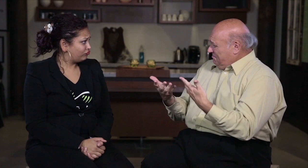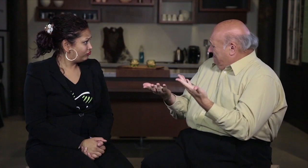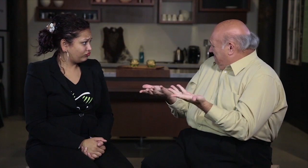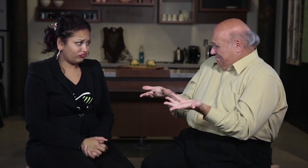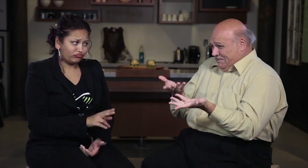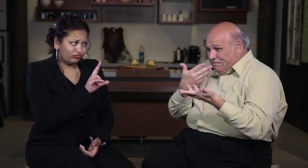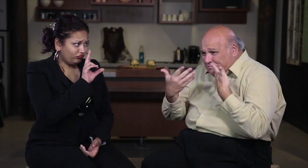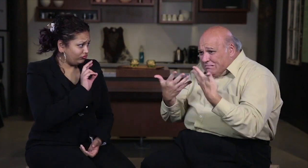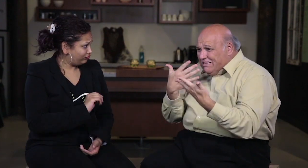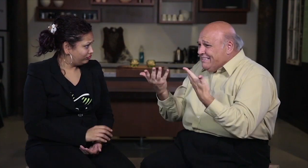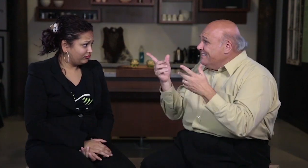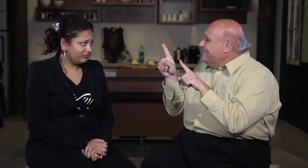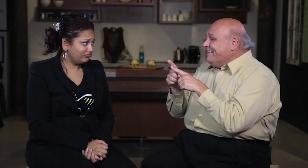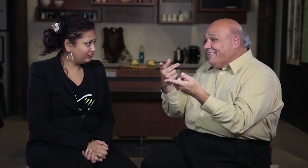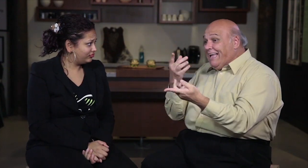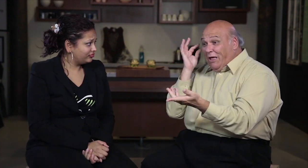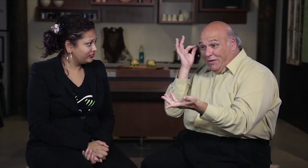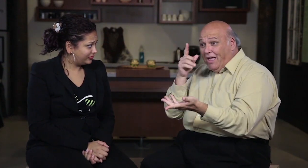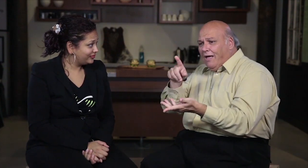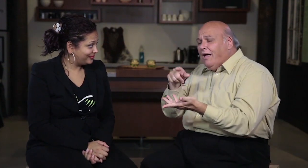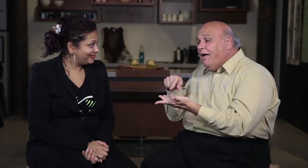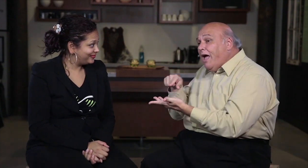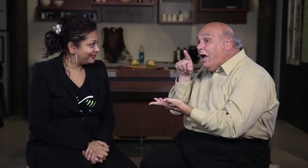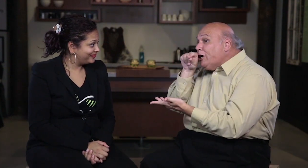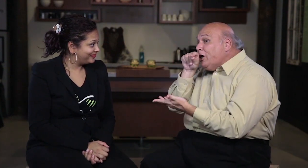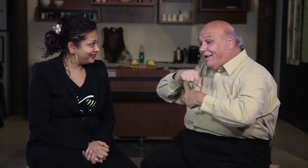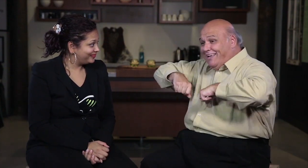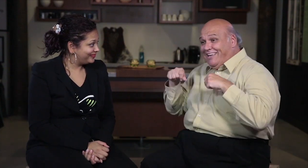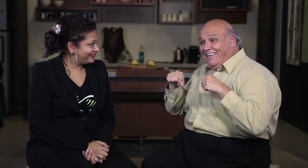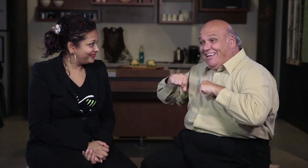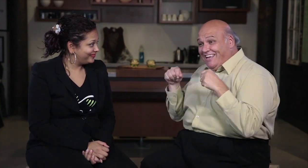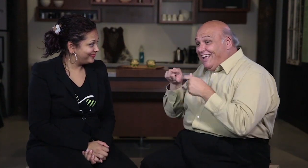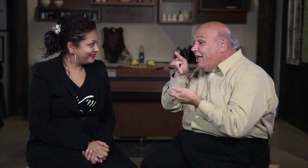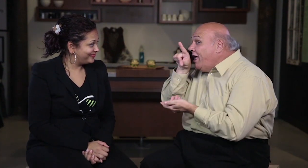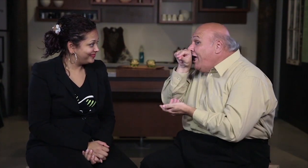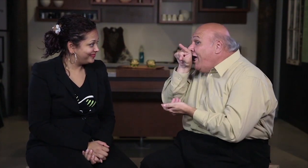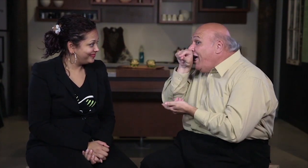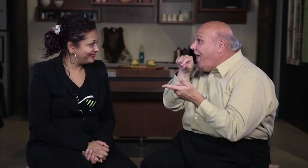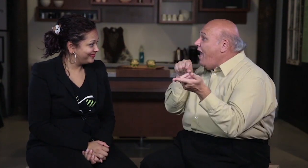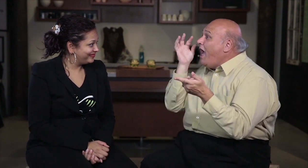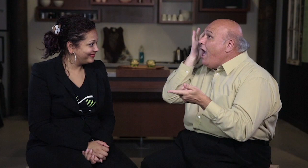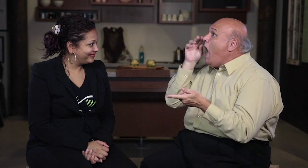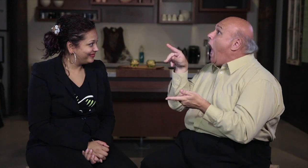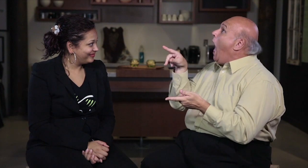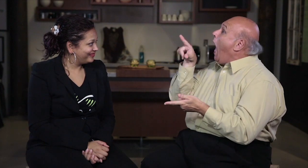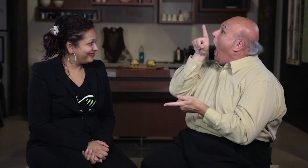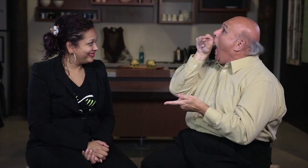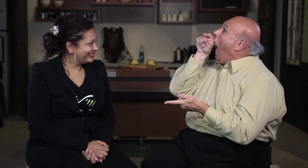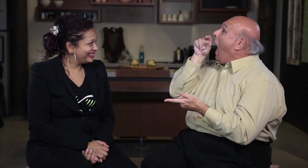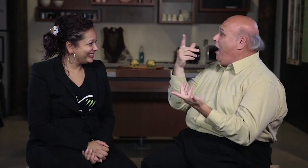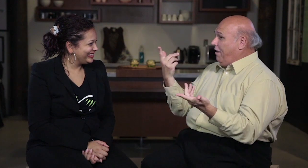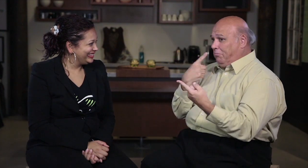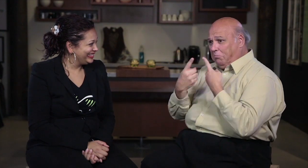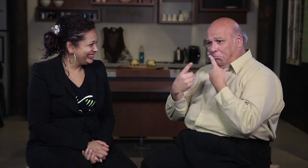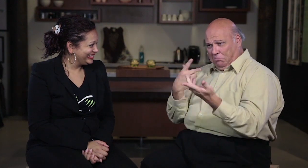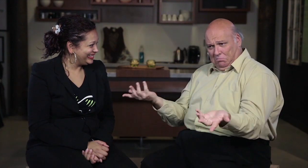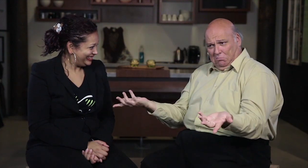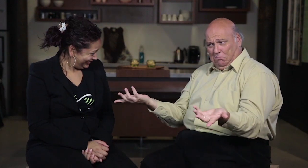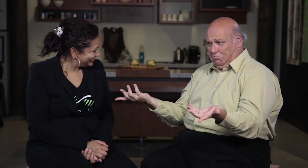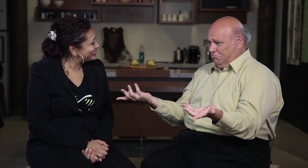finding a way to communicate like learning to sign "chicken" or gesturing, the hearing person would